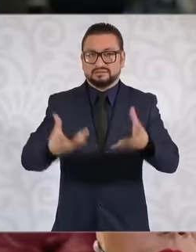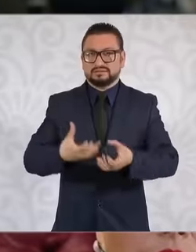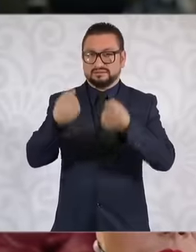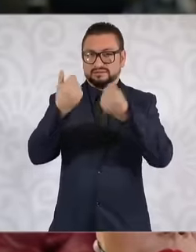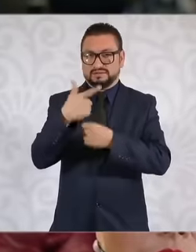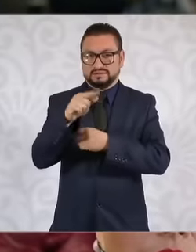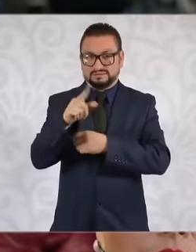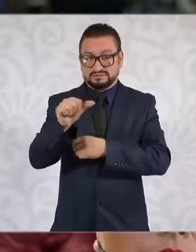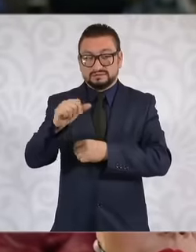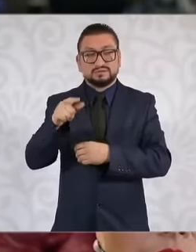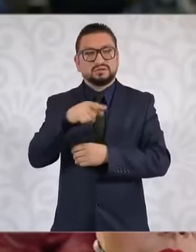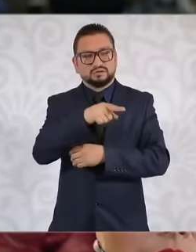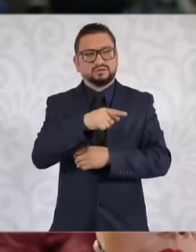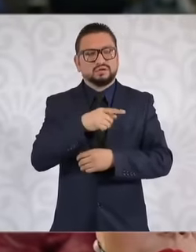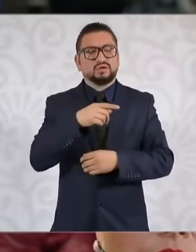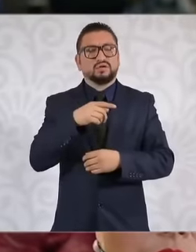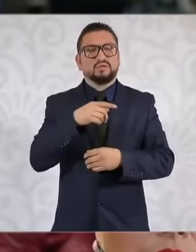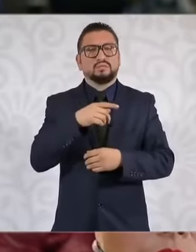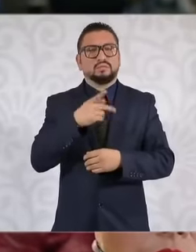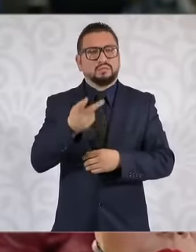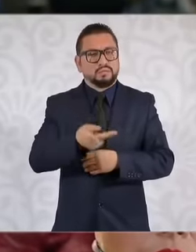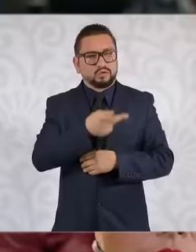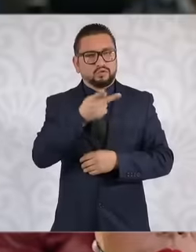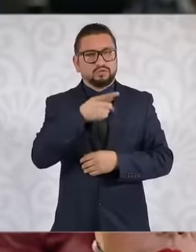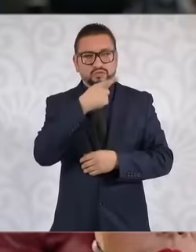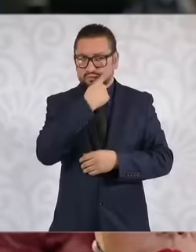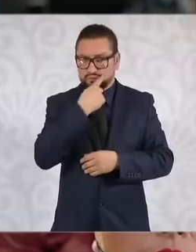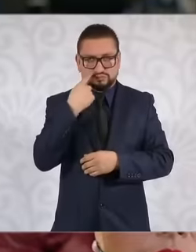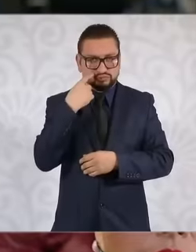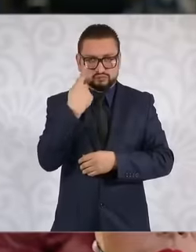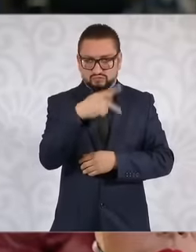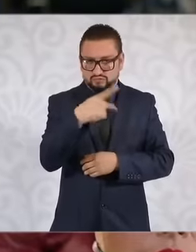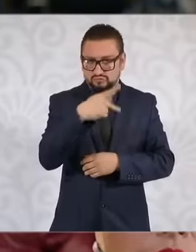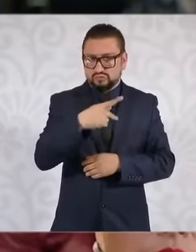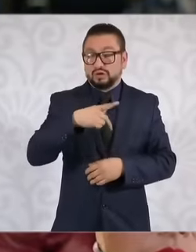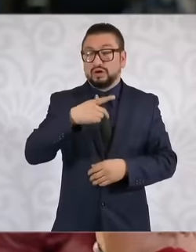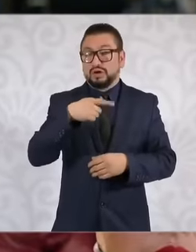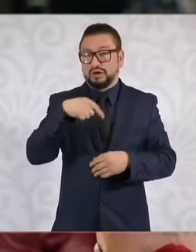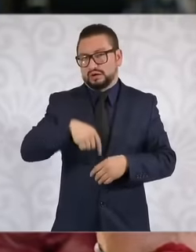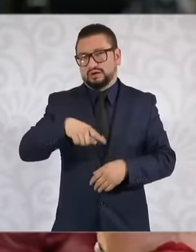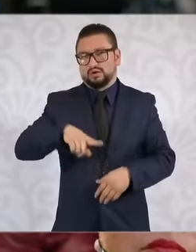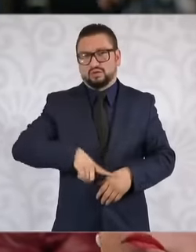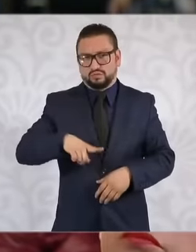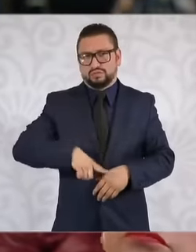could you tell us what is your position, well, the position of your government, the Mexican government